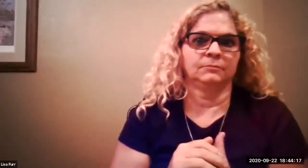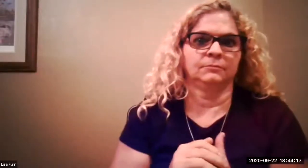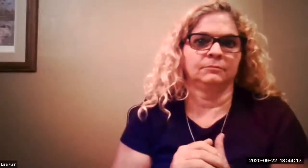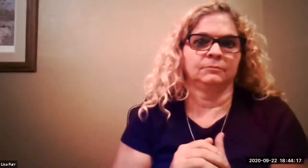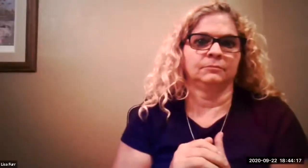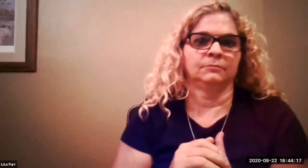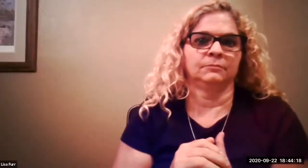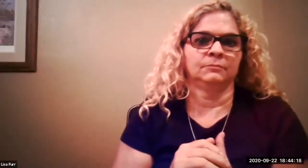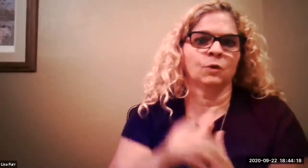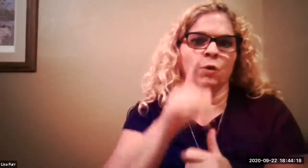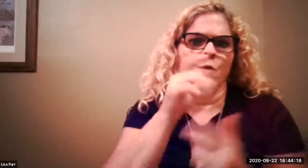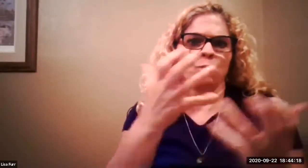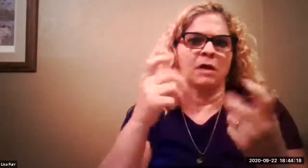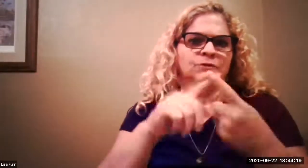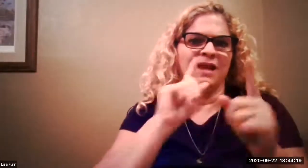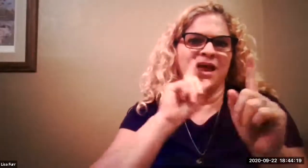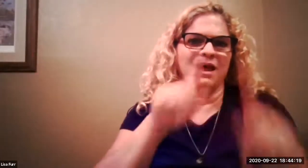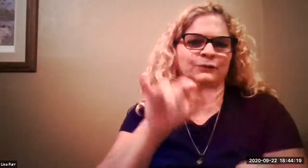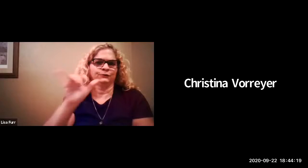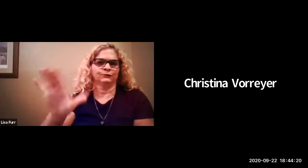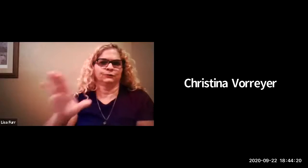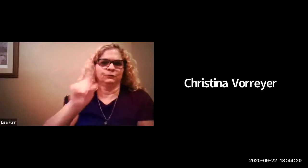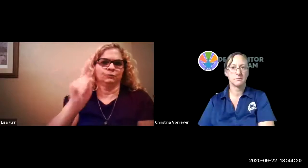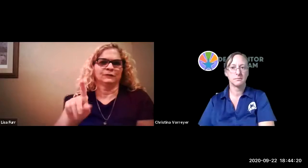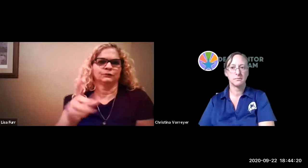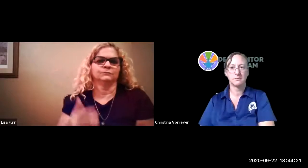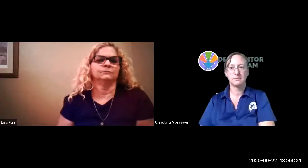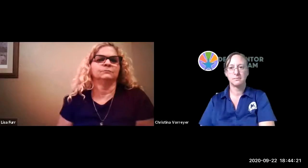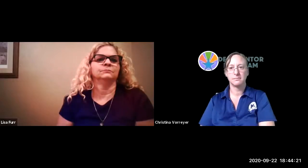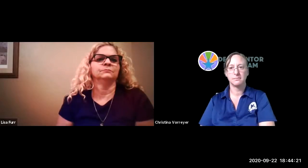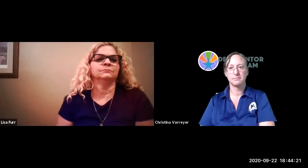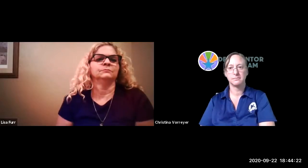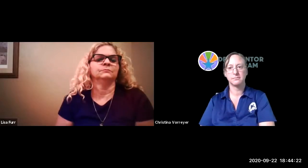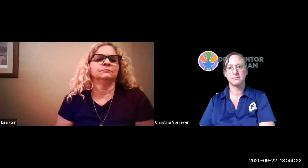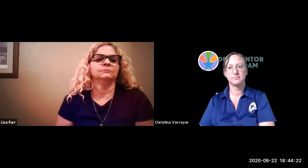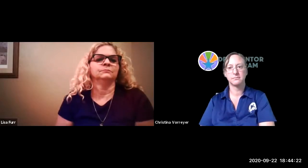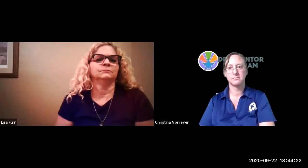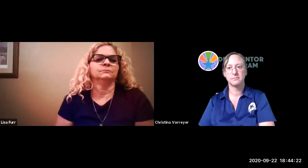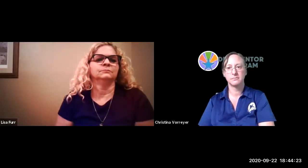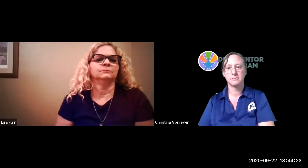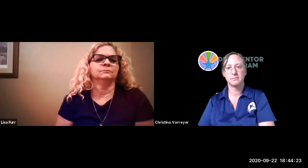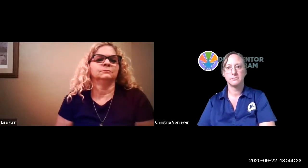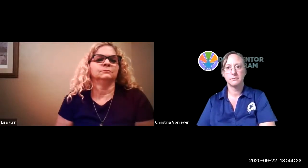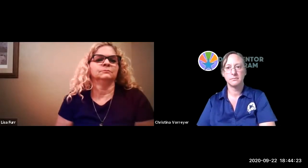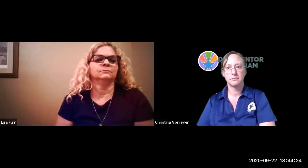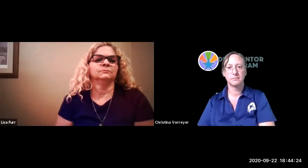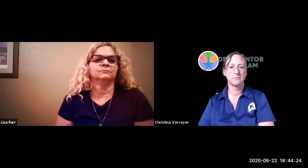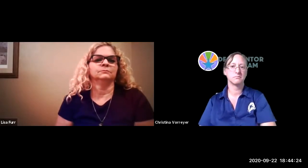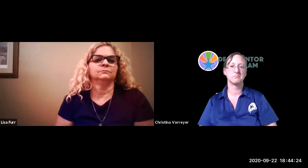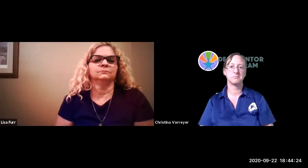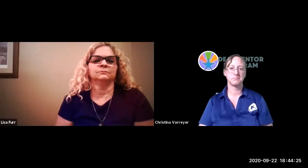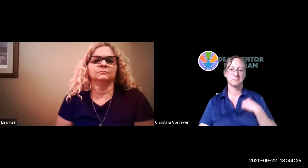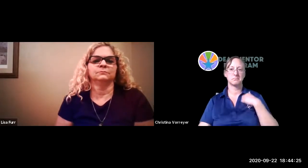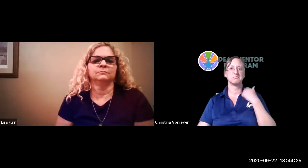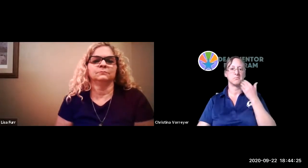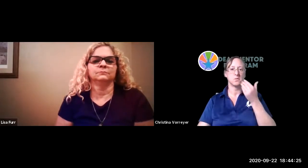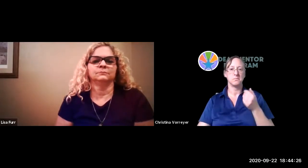track